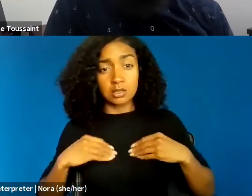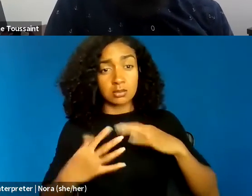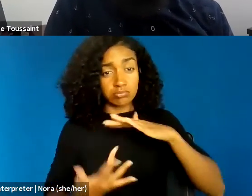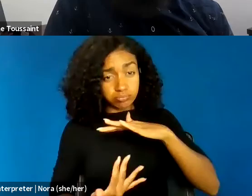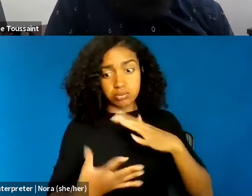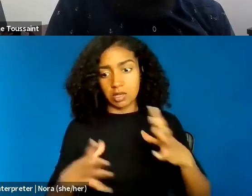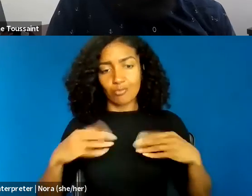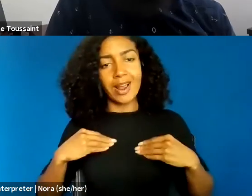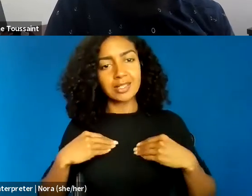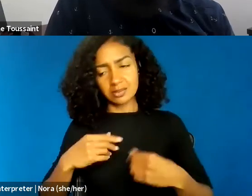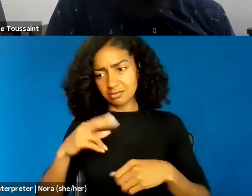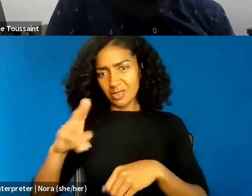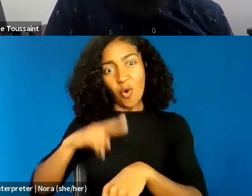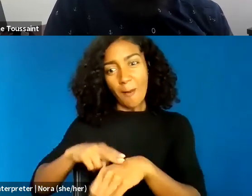and use it as a catalyst for change.